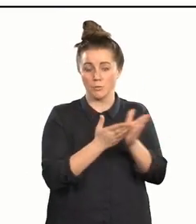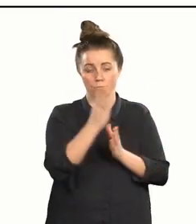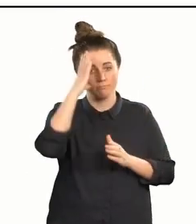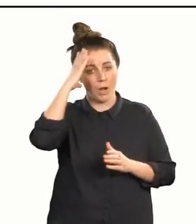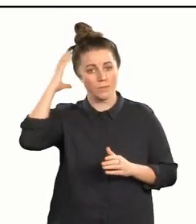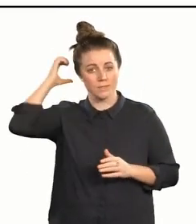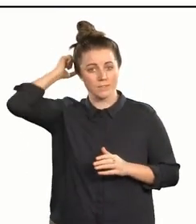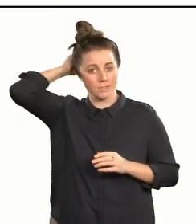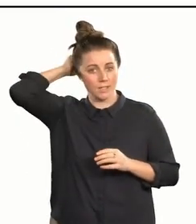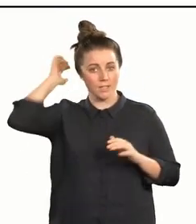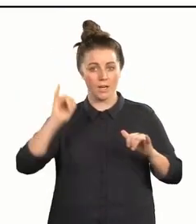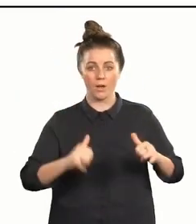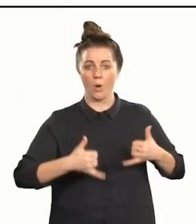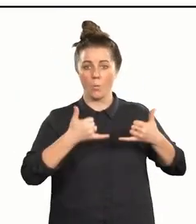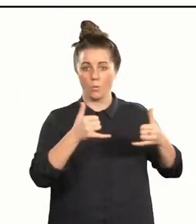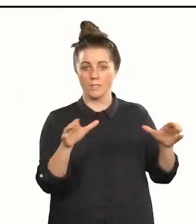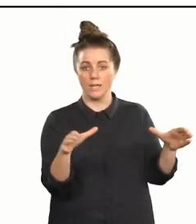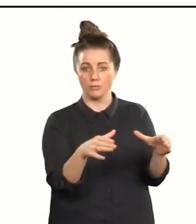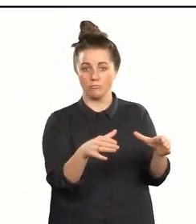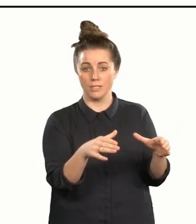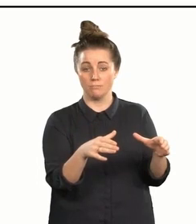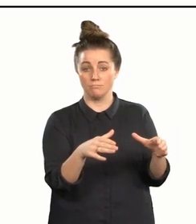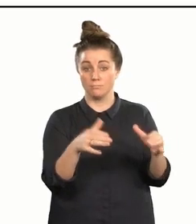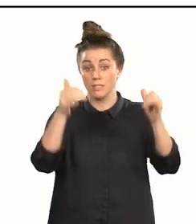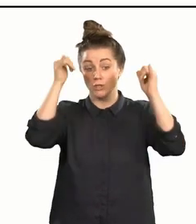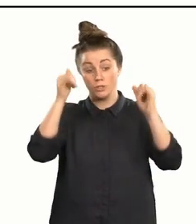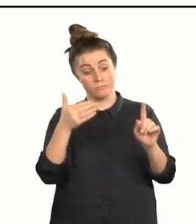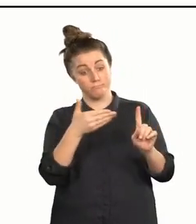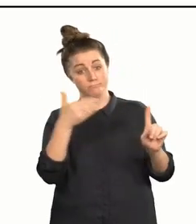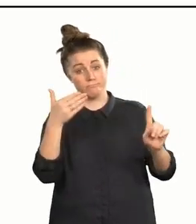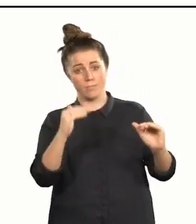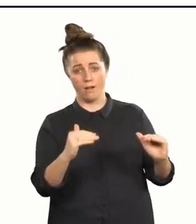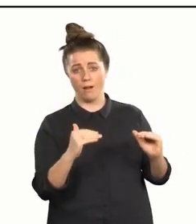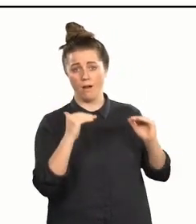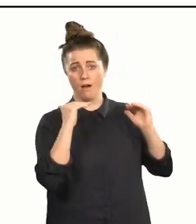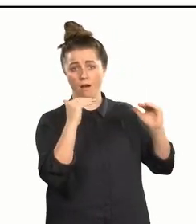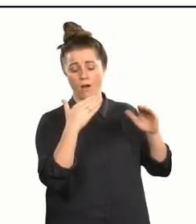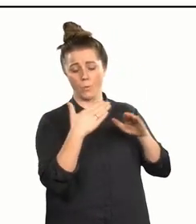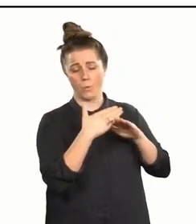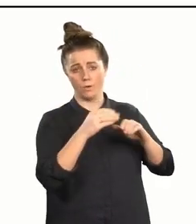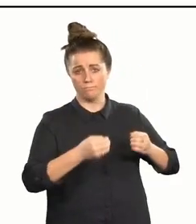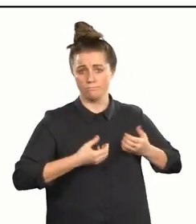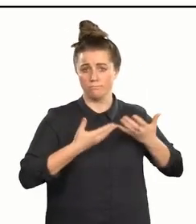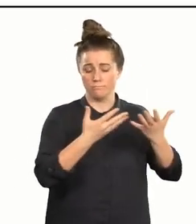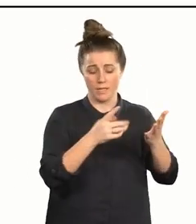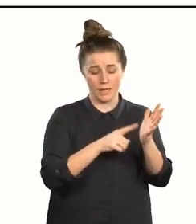in this Māui Tikitiki a Taranga Award category. The judges recognised the high standard of work being delivered